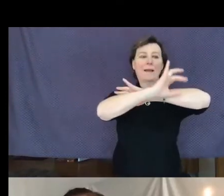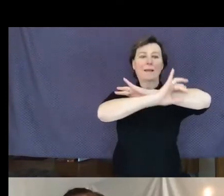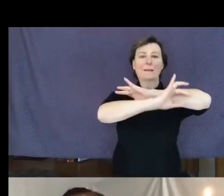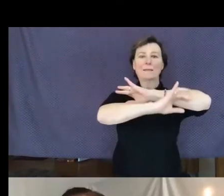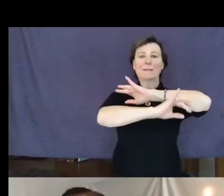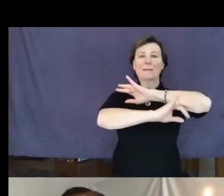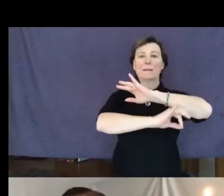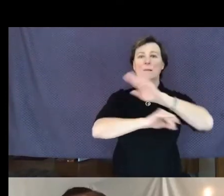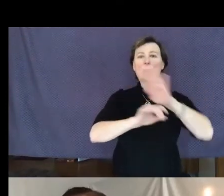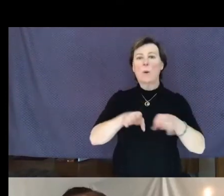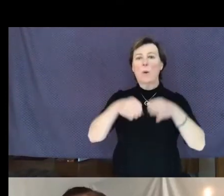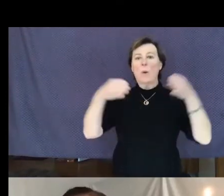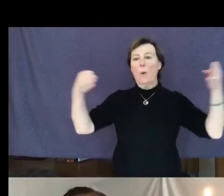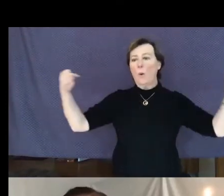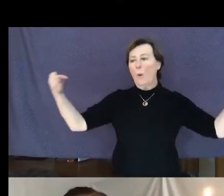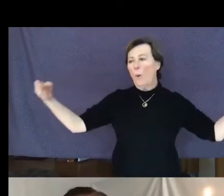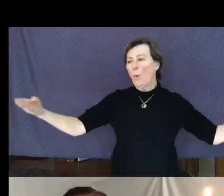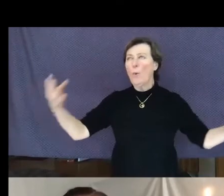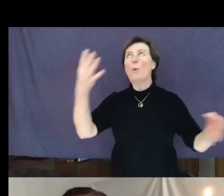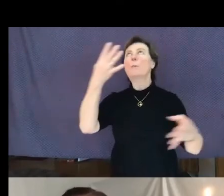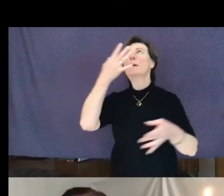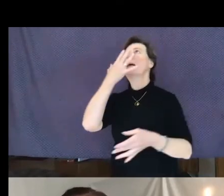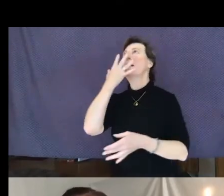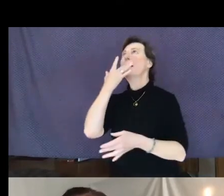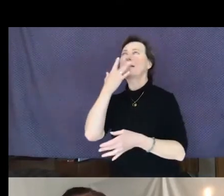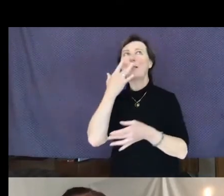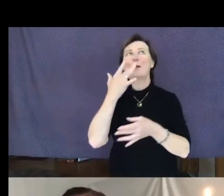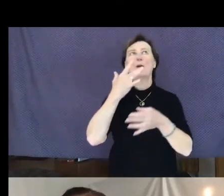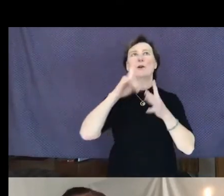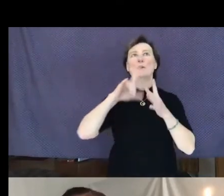that foster the brightness of day.